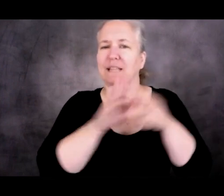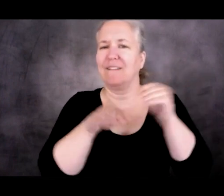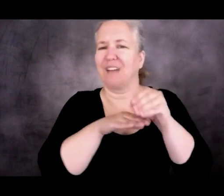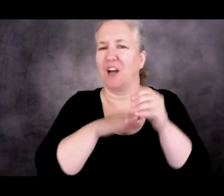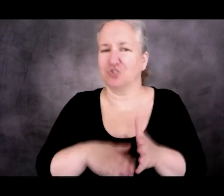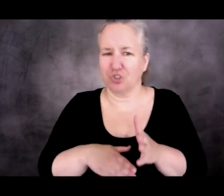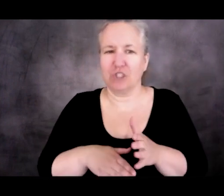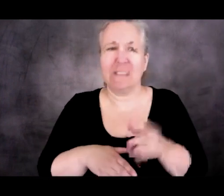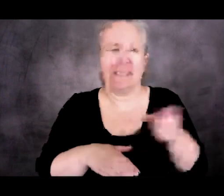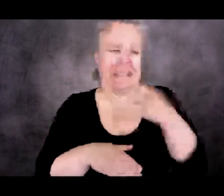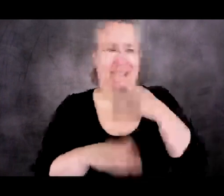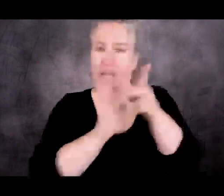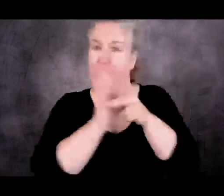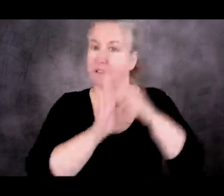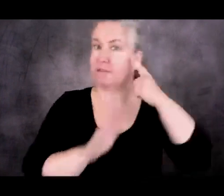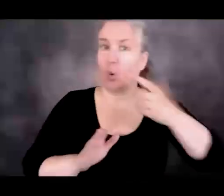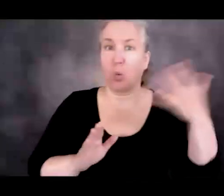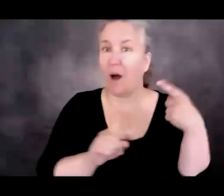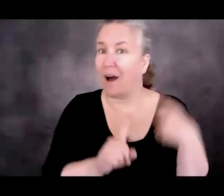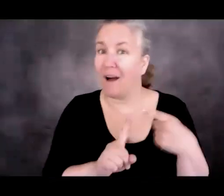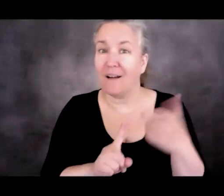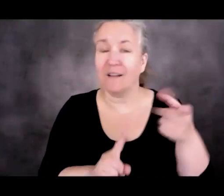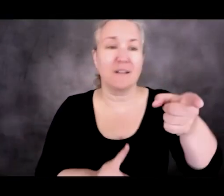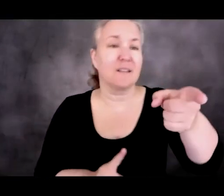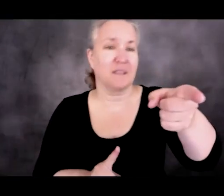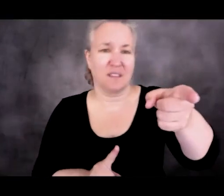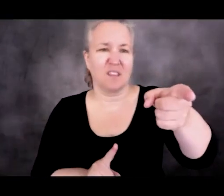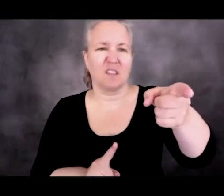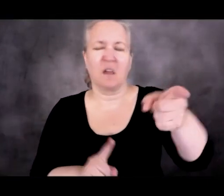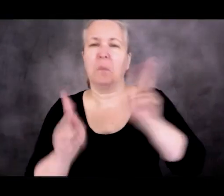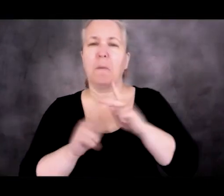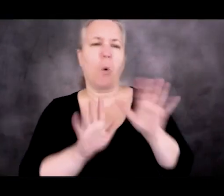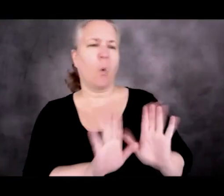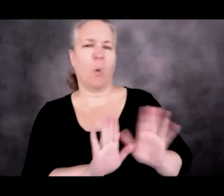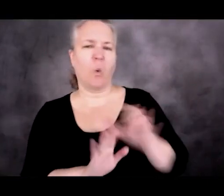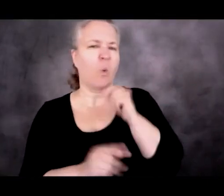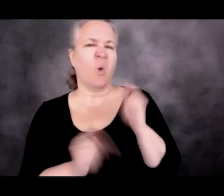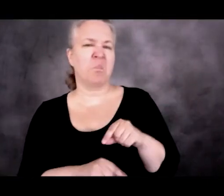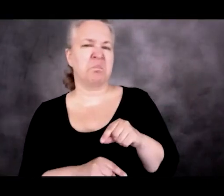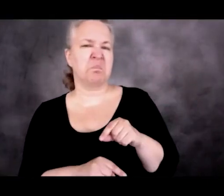Their policies are designed to discourage people, to make it more arduous, to make it more difficult,